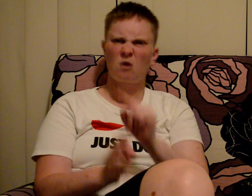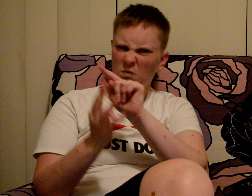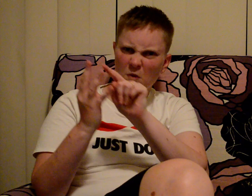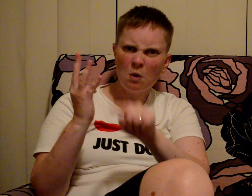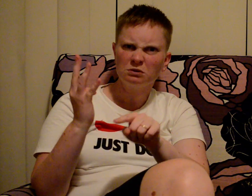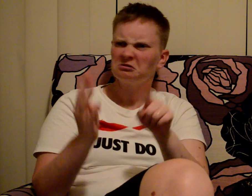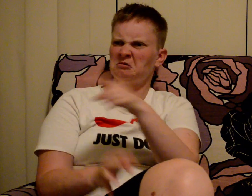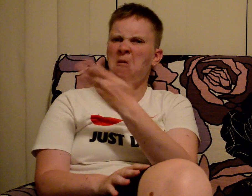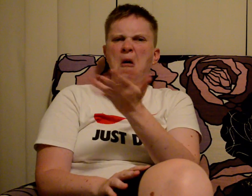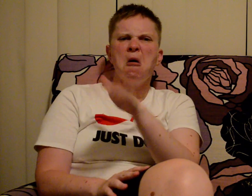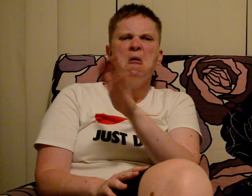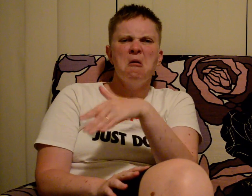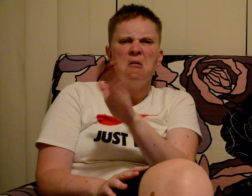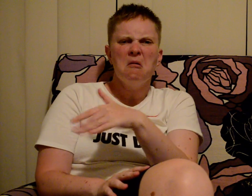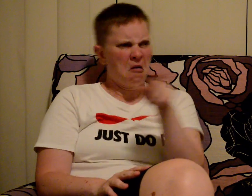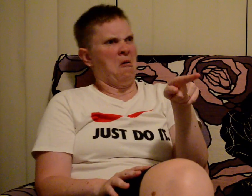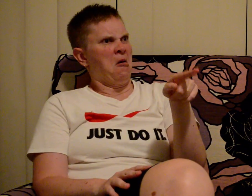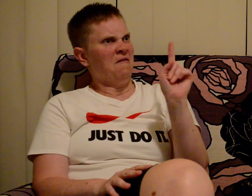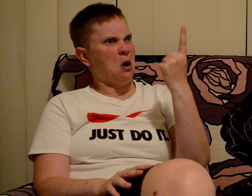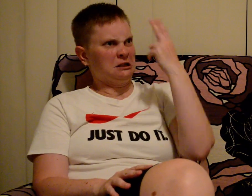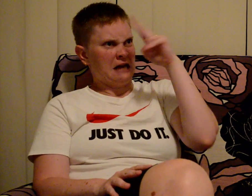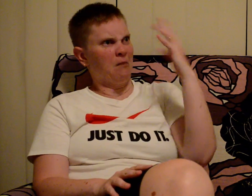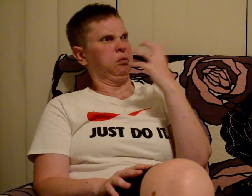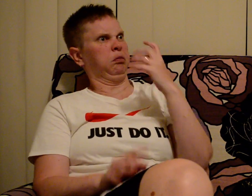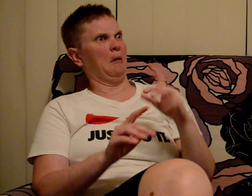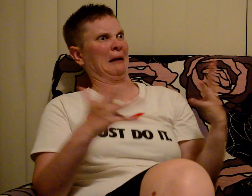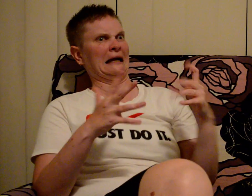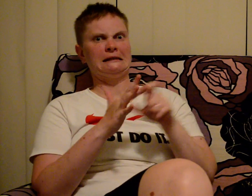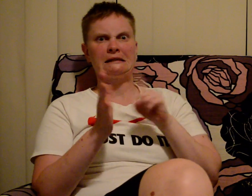All of those names are not so big deal but changing the first name is such big deal!